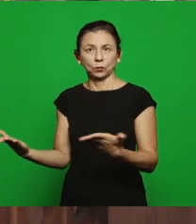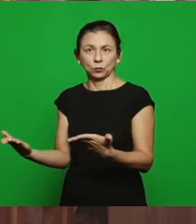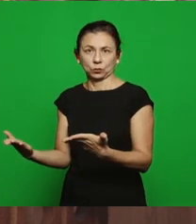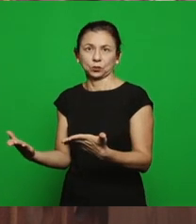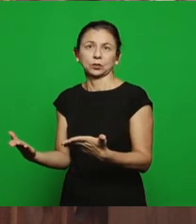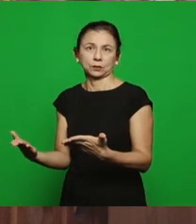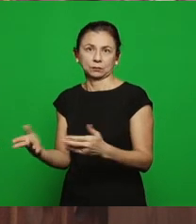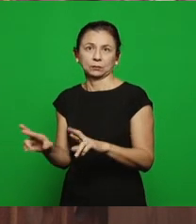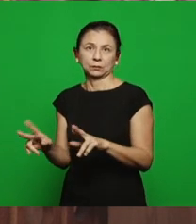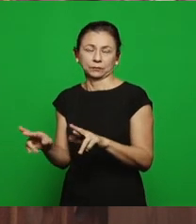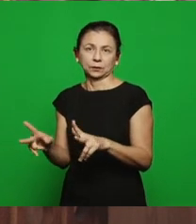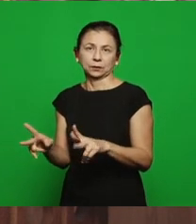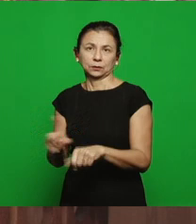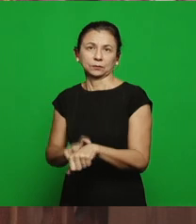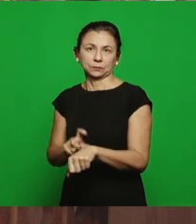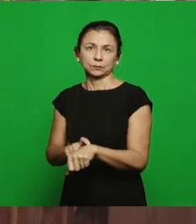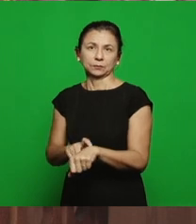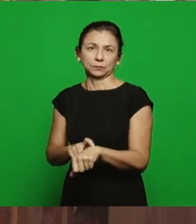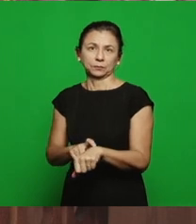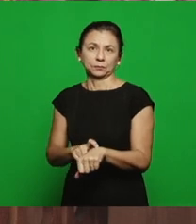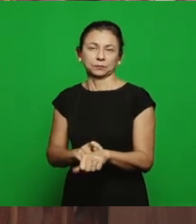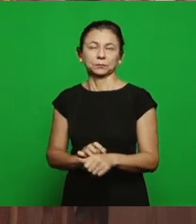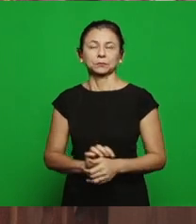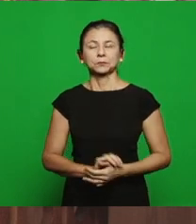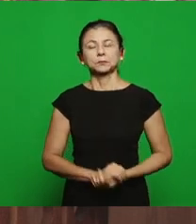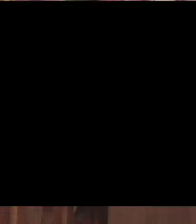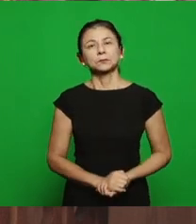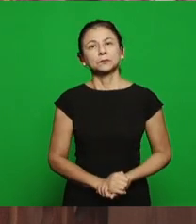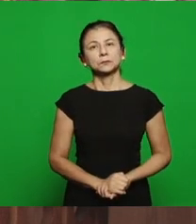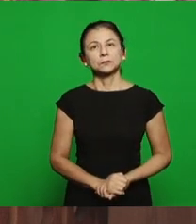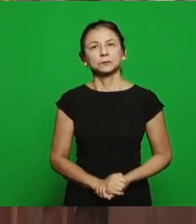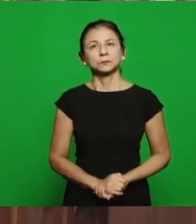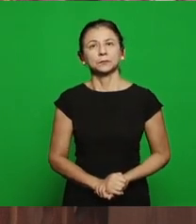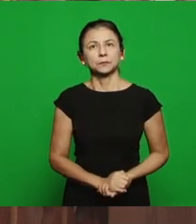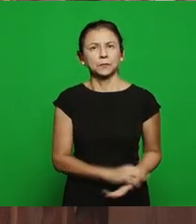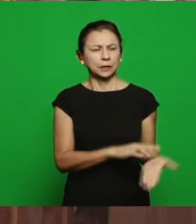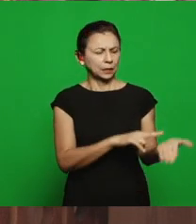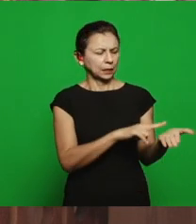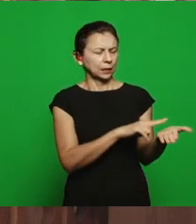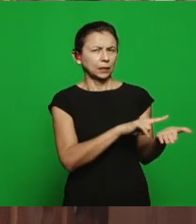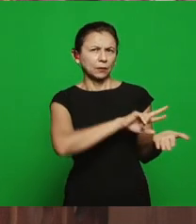is another, so each letter corresponds